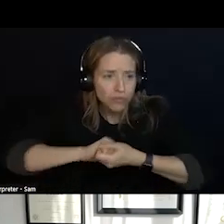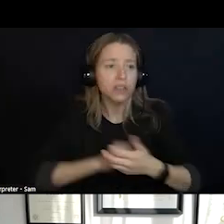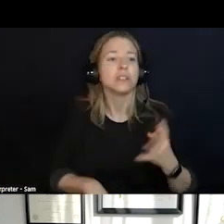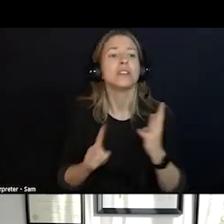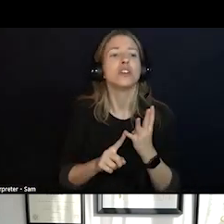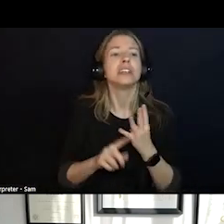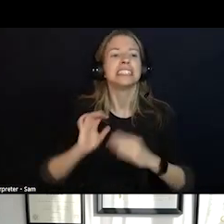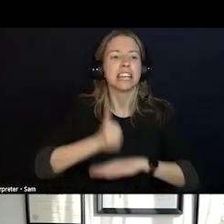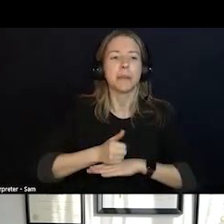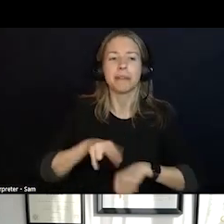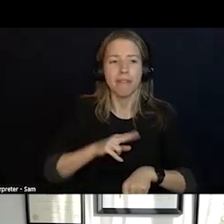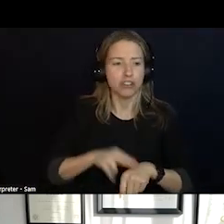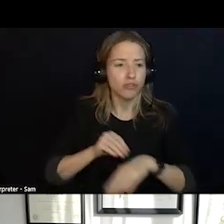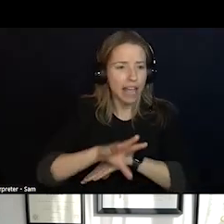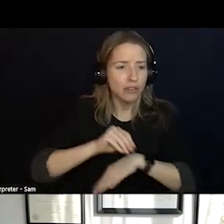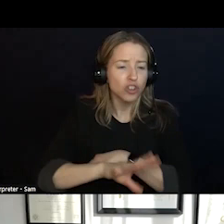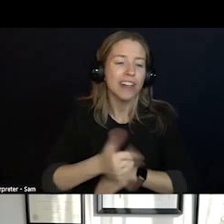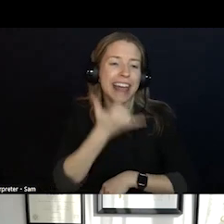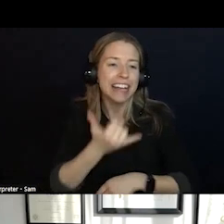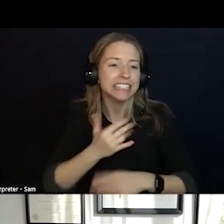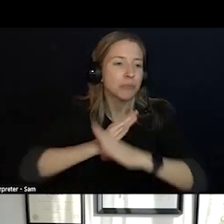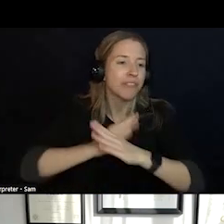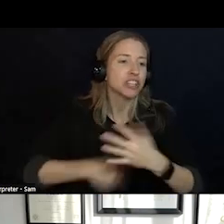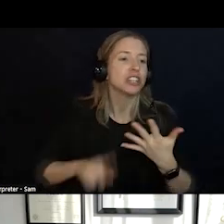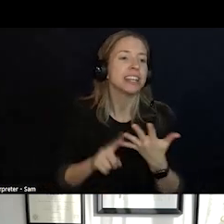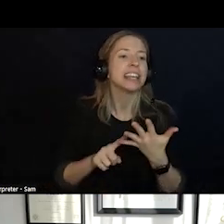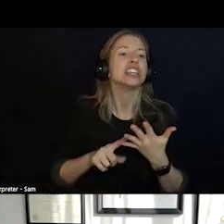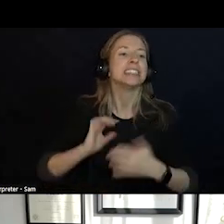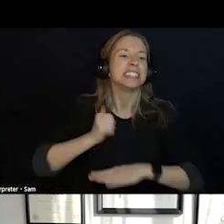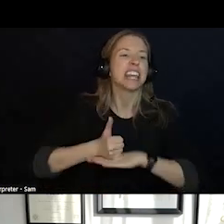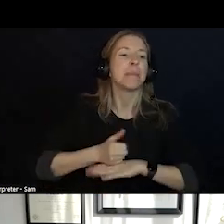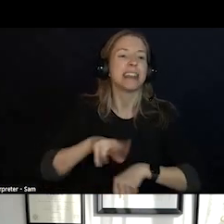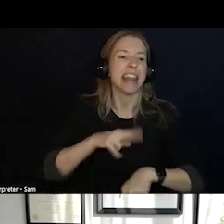PREVENT AND FIVE IS CREATE A NATIONAL INSTITUTE OF HEALTH. --